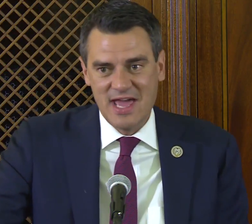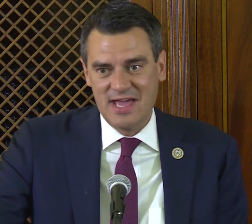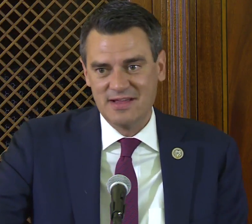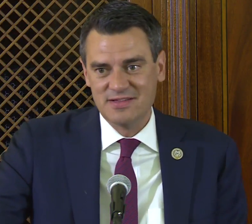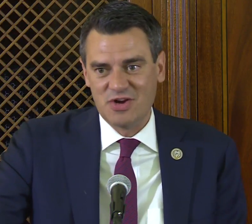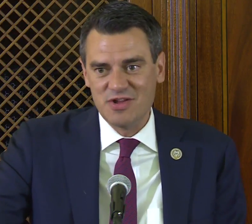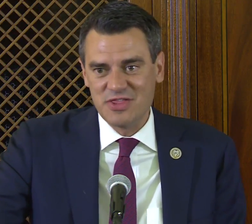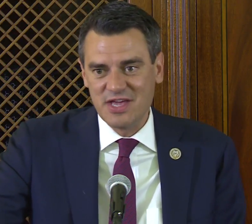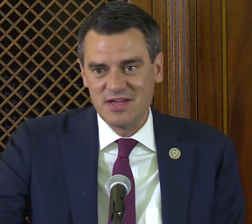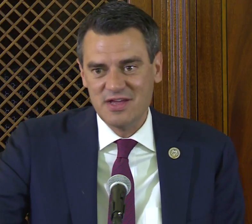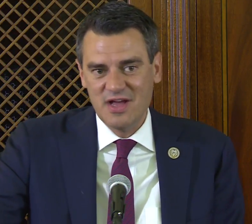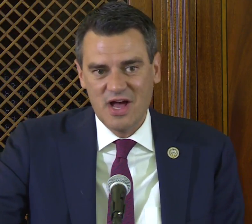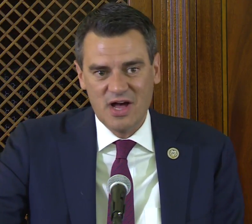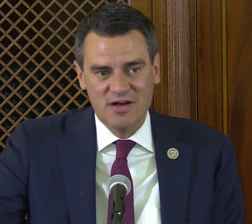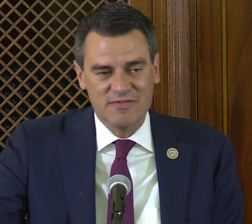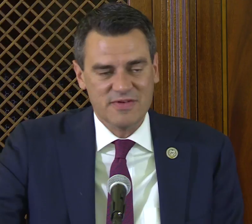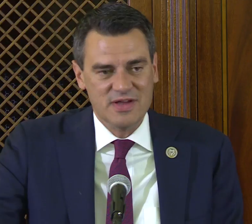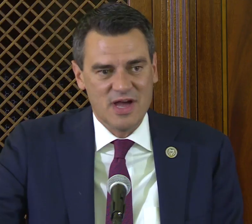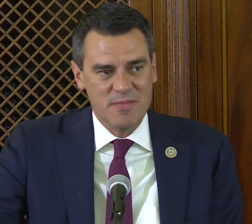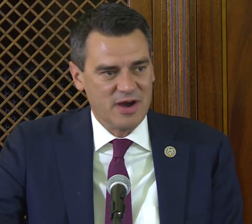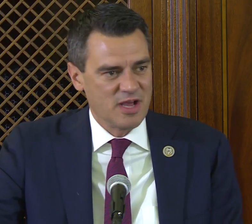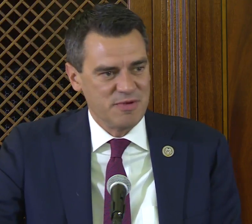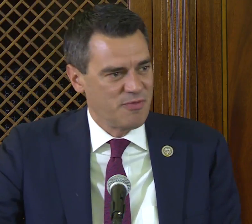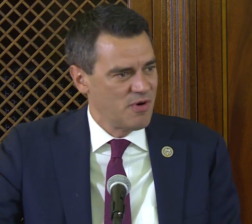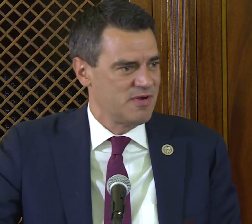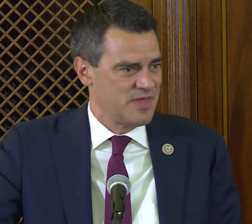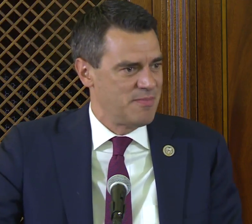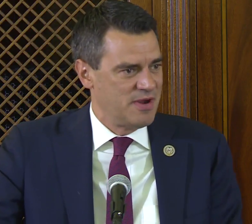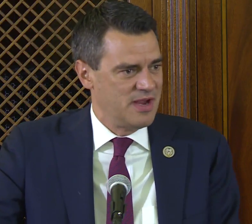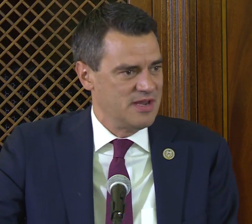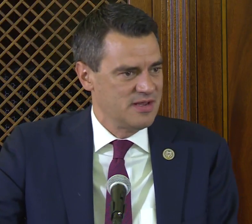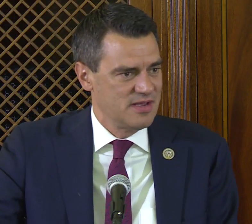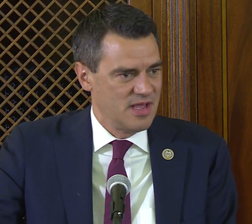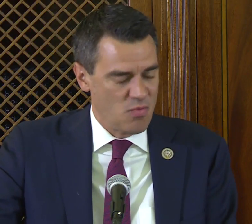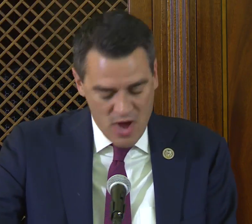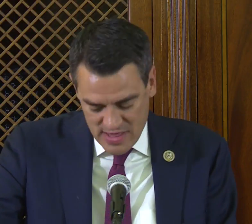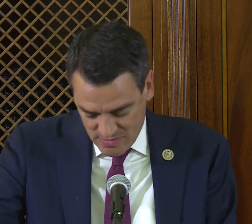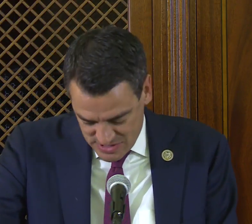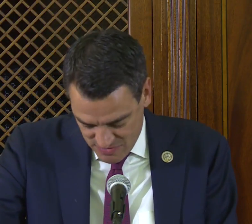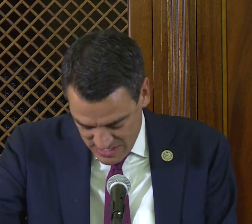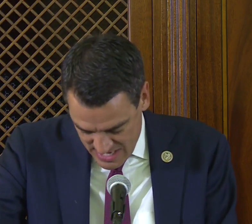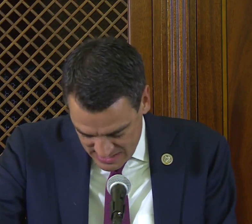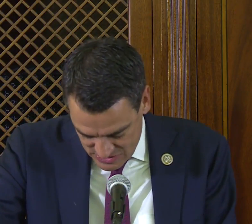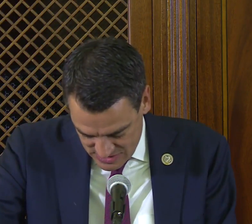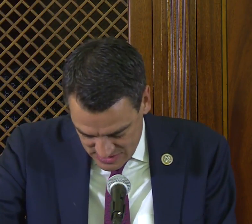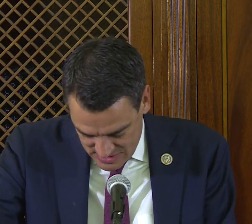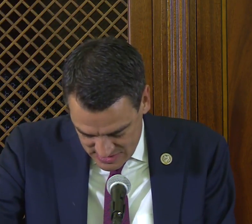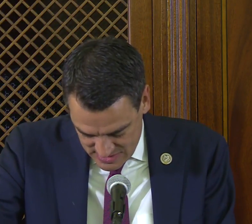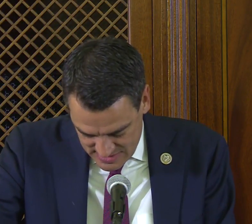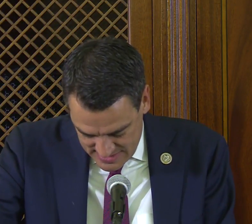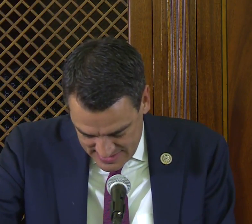It's hard to think of America before that period and why that was ever the case.